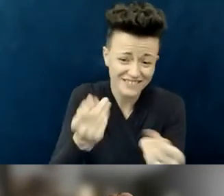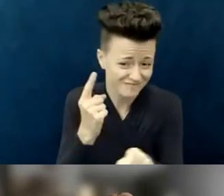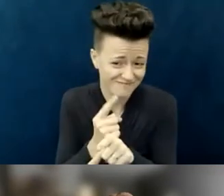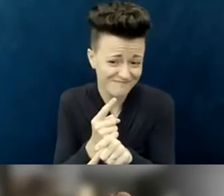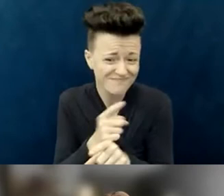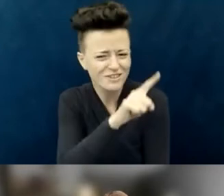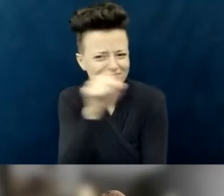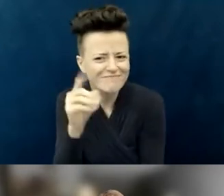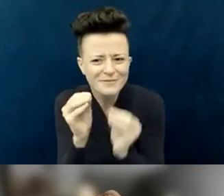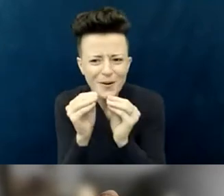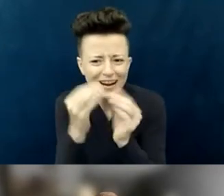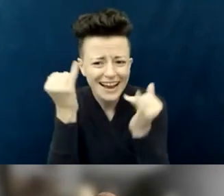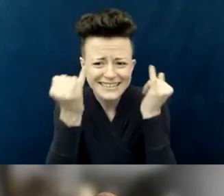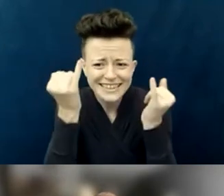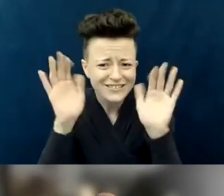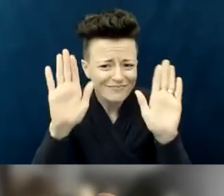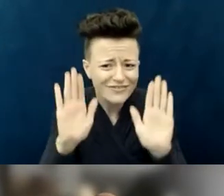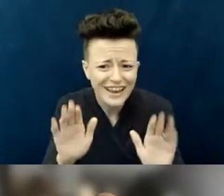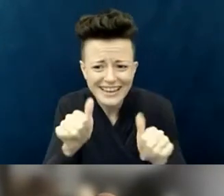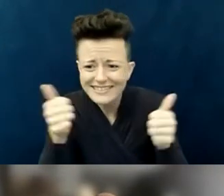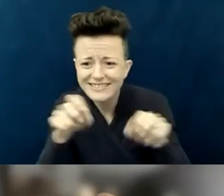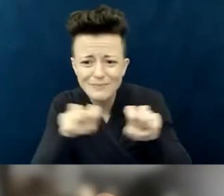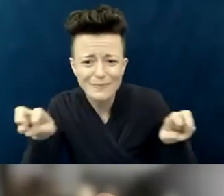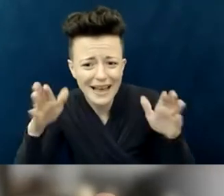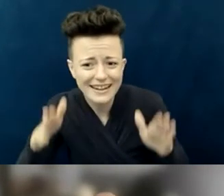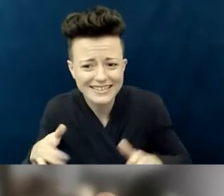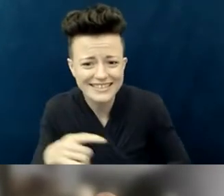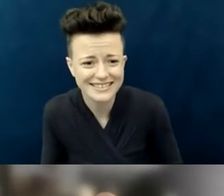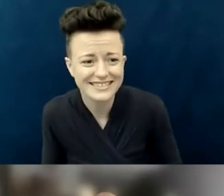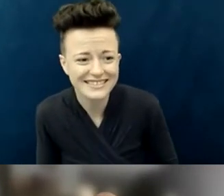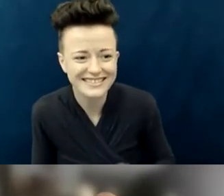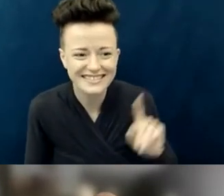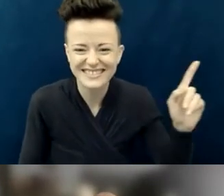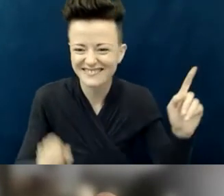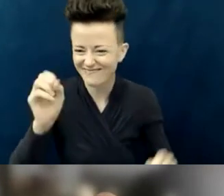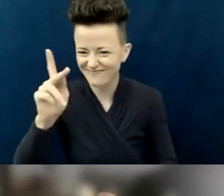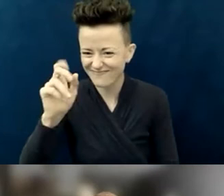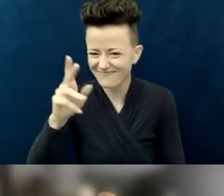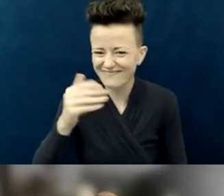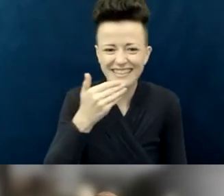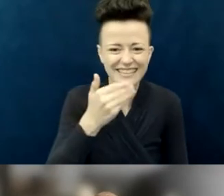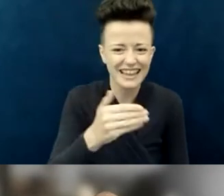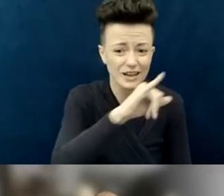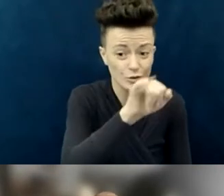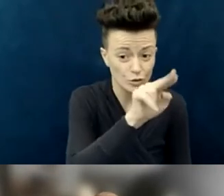so I want to let my colleagues answer. Victoria, thank you. Judy, I'm going to go to Vinnie first; he had unmuted and then remuted.